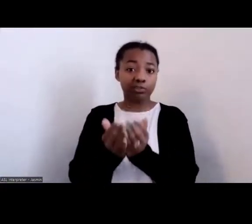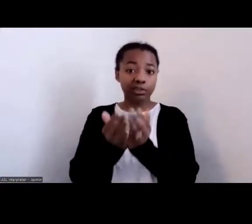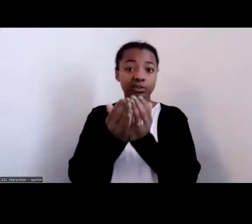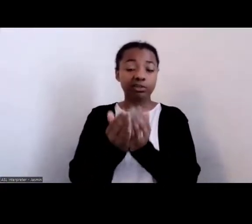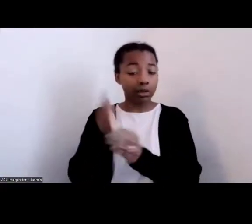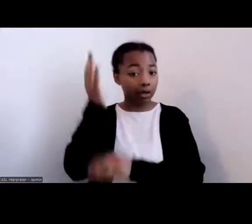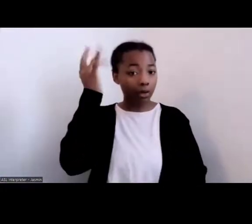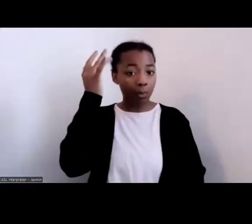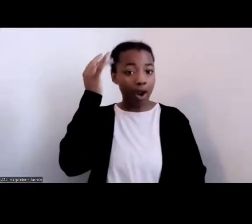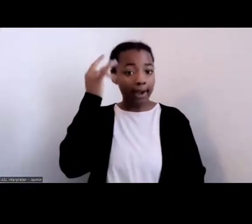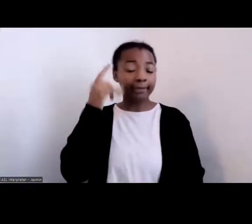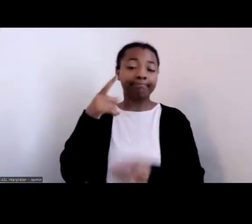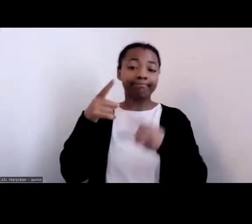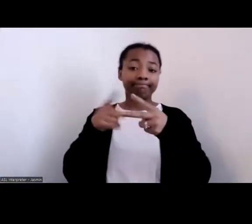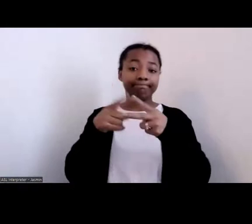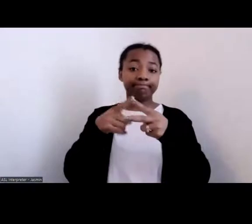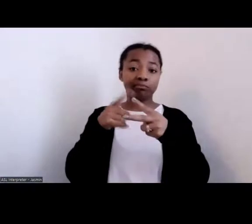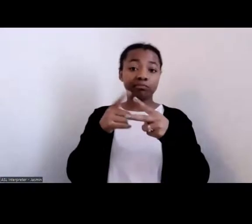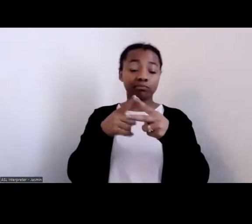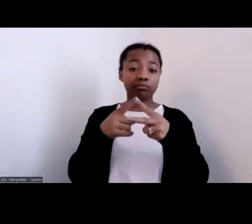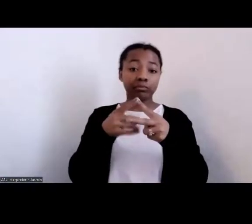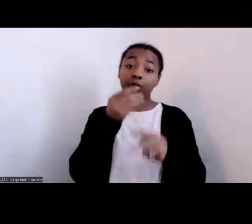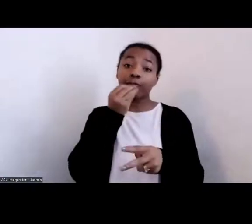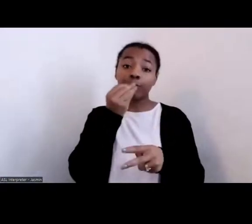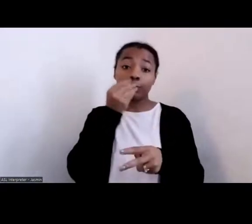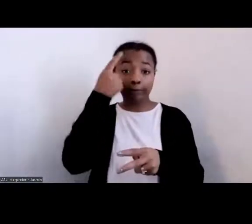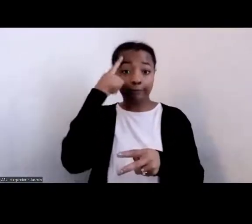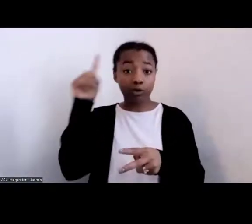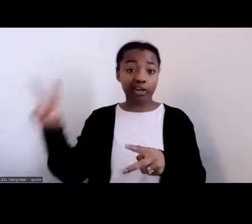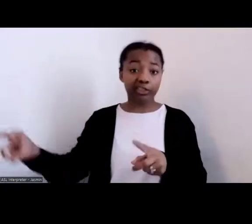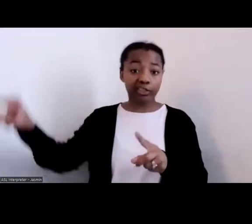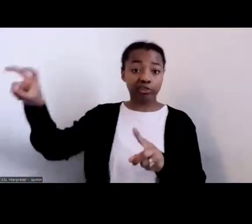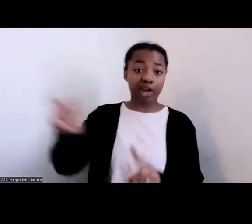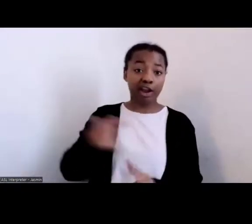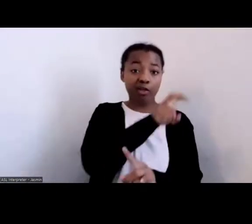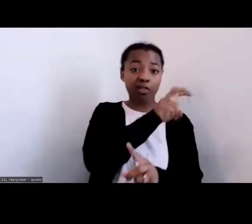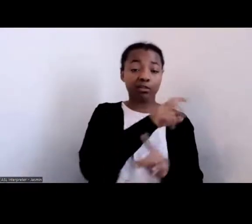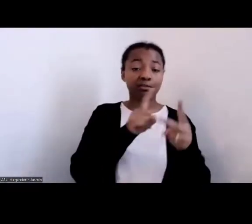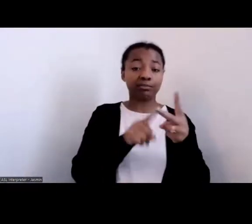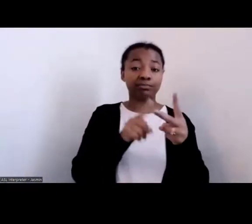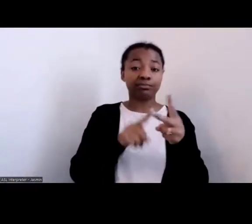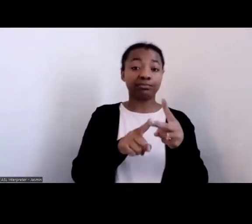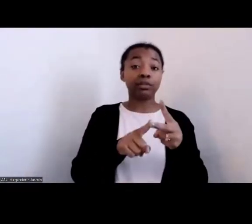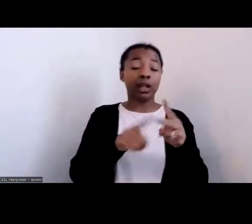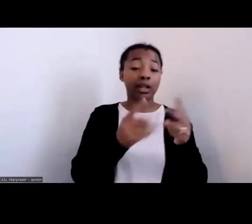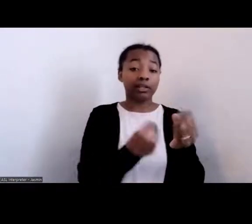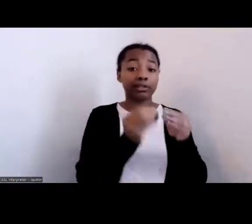for the voyage, but also to be planted in the Americas; right?